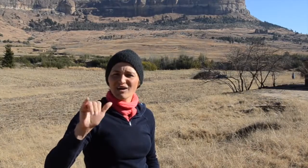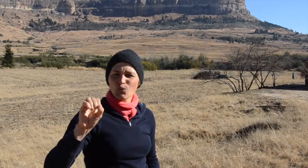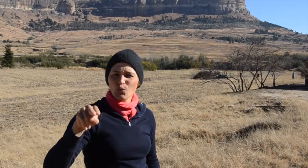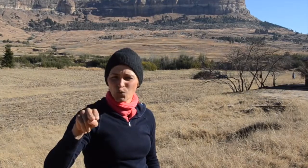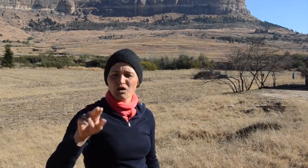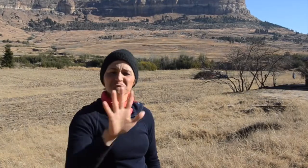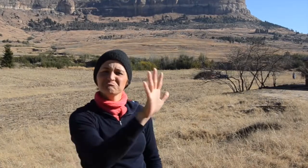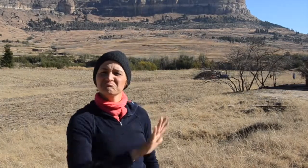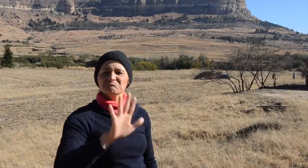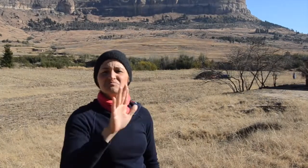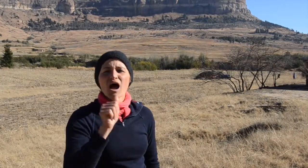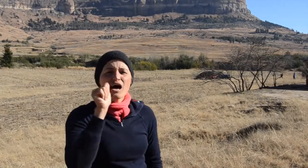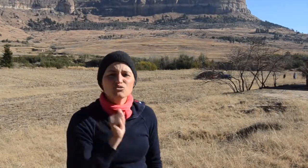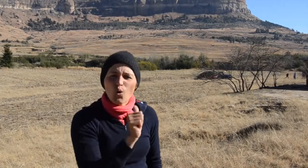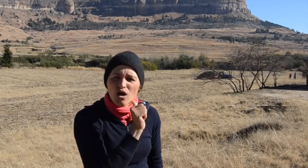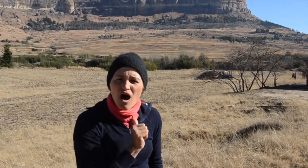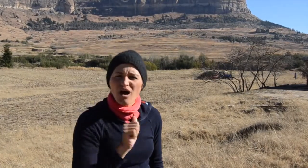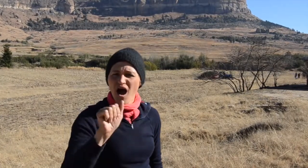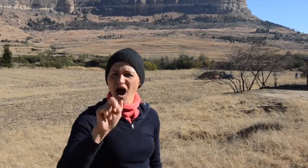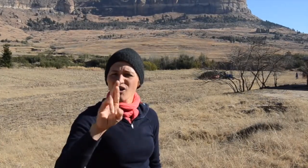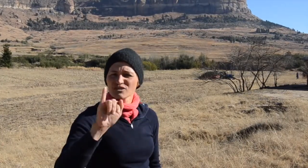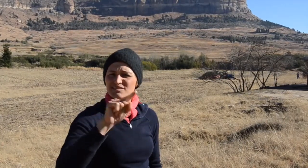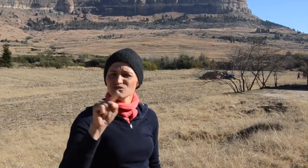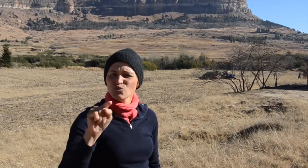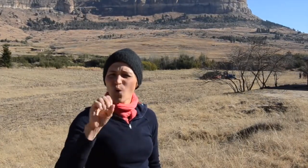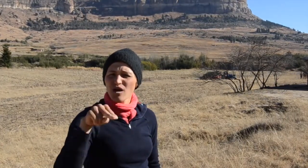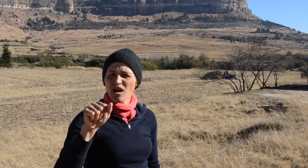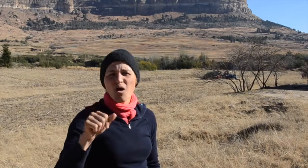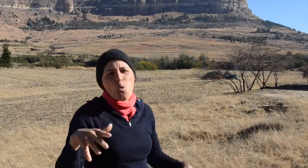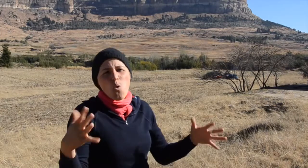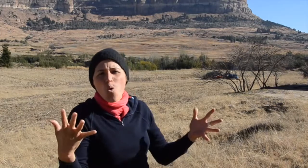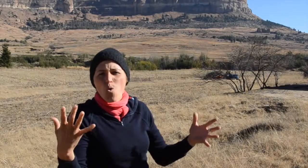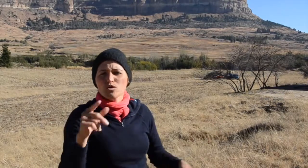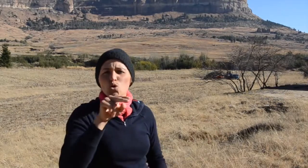Arizona or New Mexico in America, very similar.